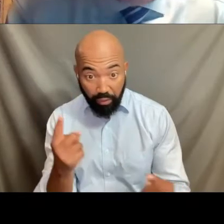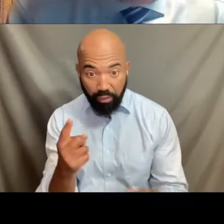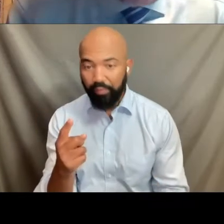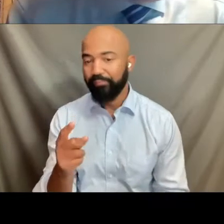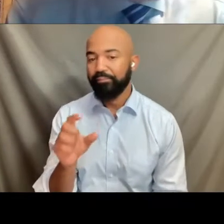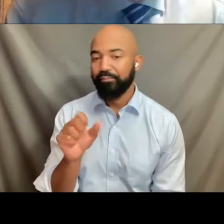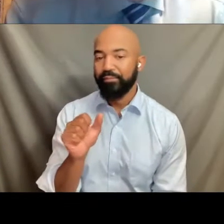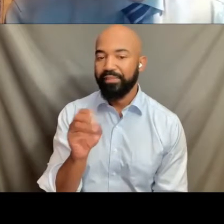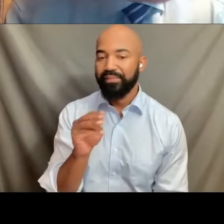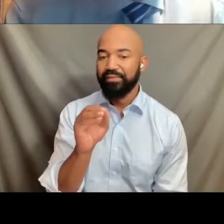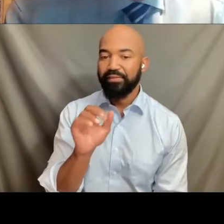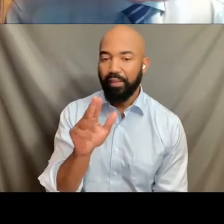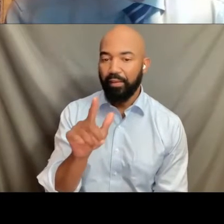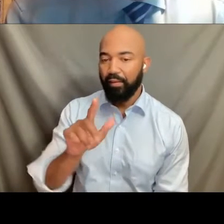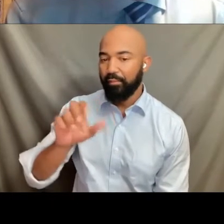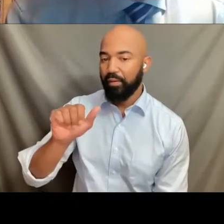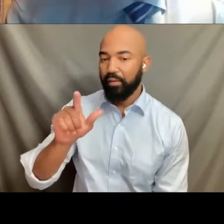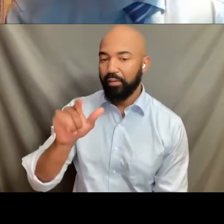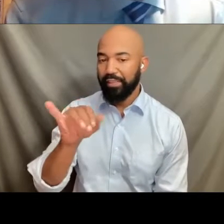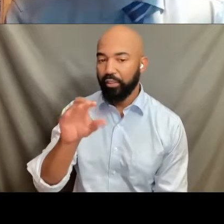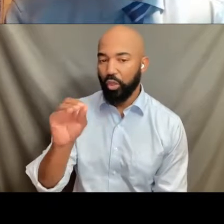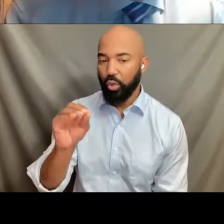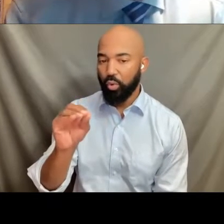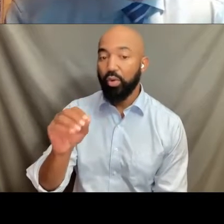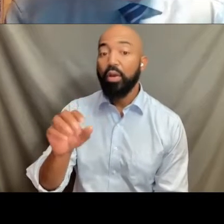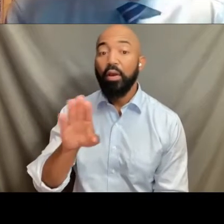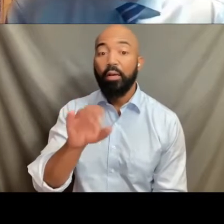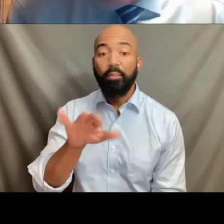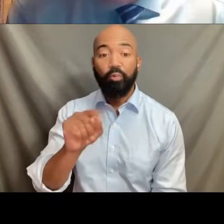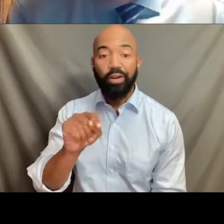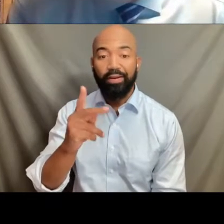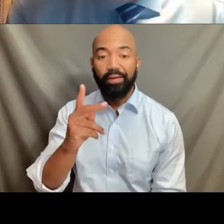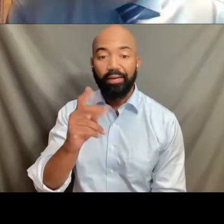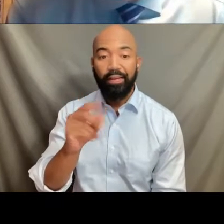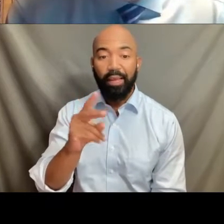recently wrote the decision Dobbs, Brett Kavanaugh and Clarence Thomas.